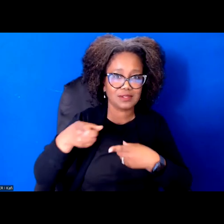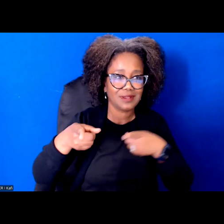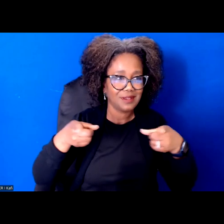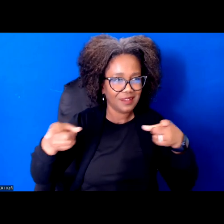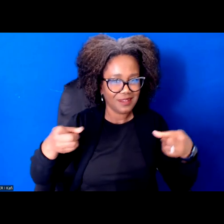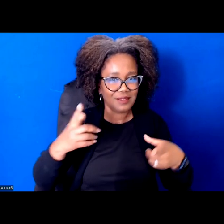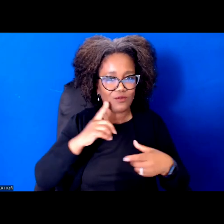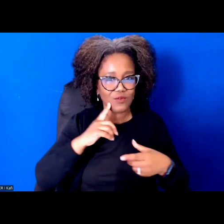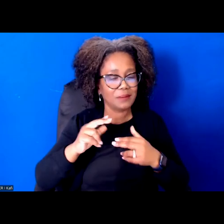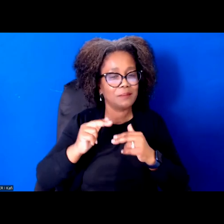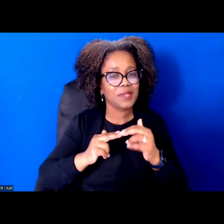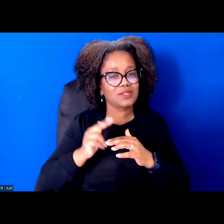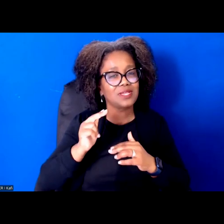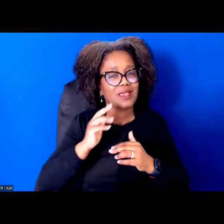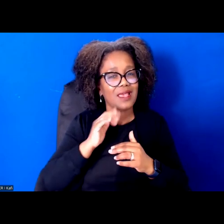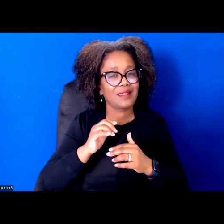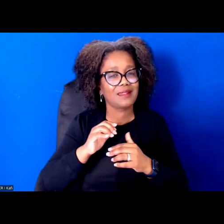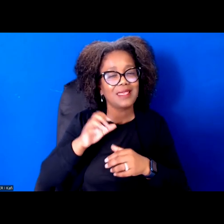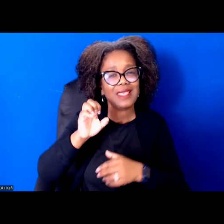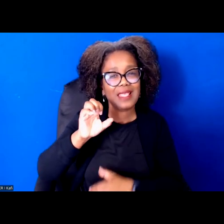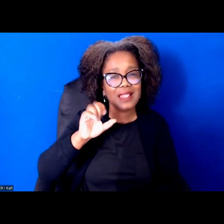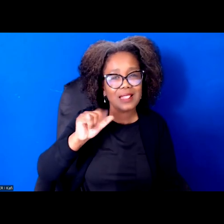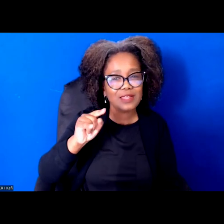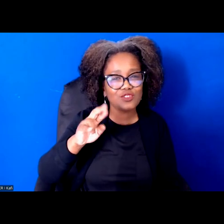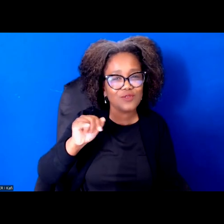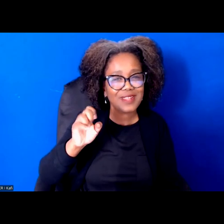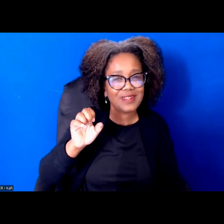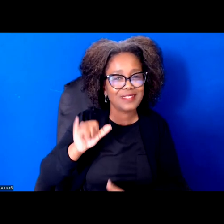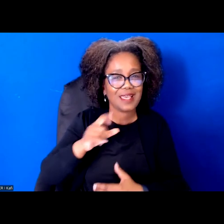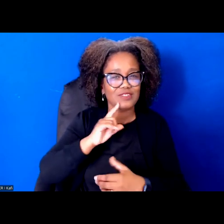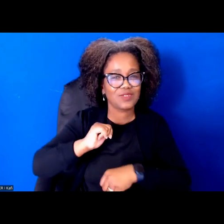Right, so that we can actually actualize a solidarity economy. Right.